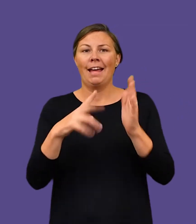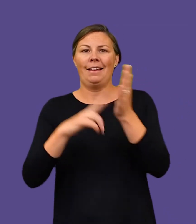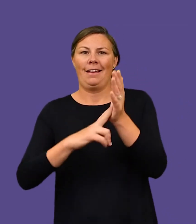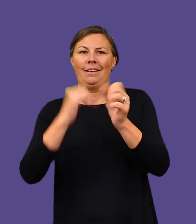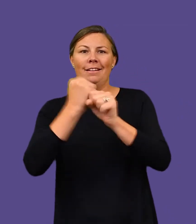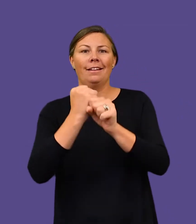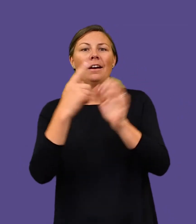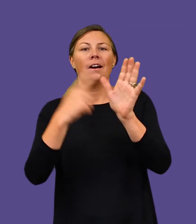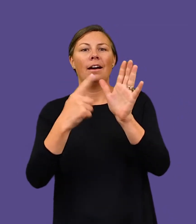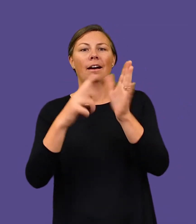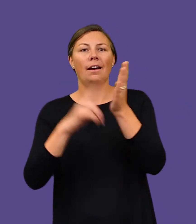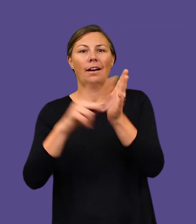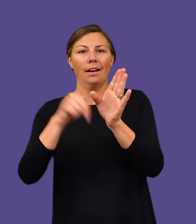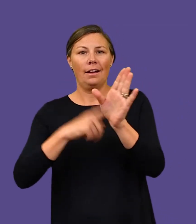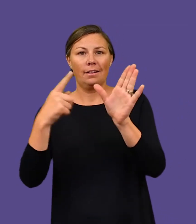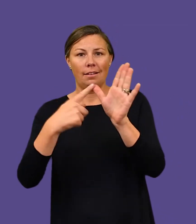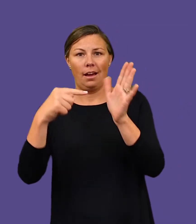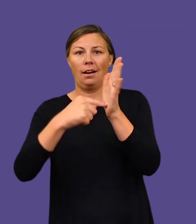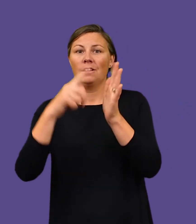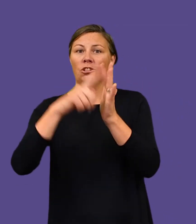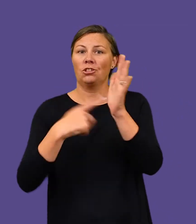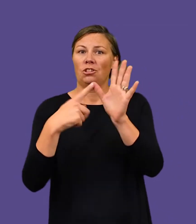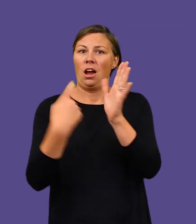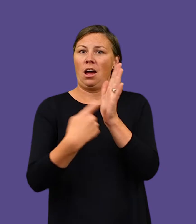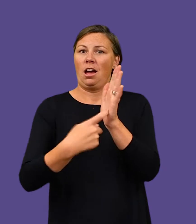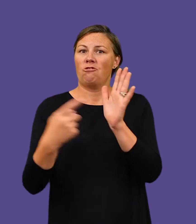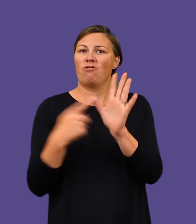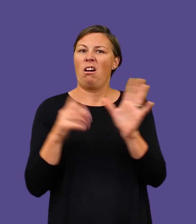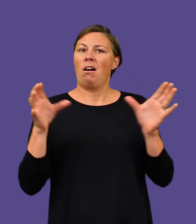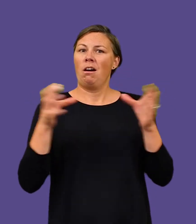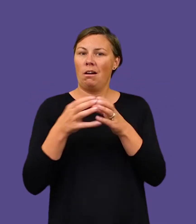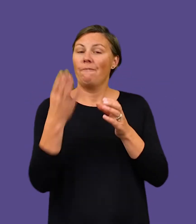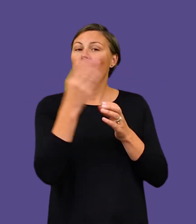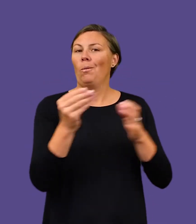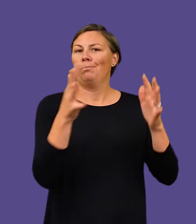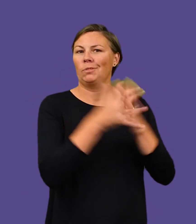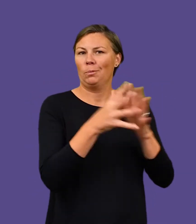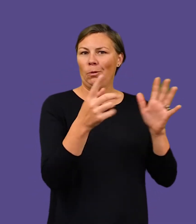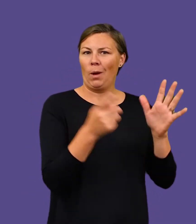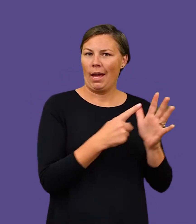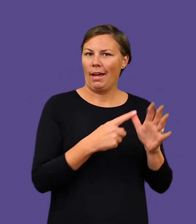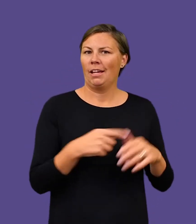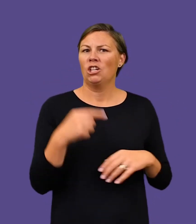and Ngaanyatjarra people of Western Australia.